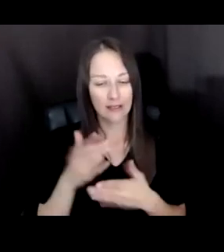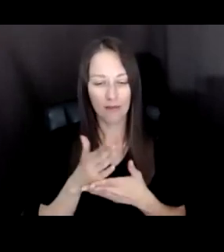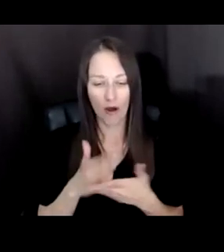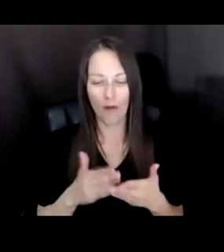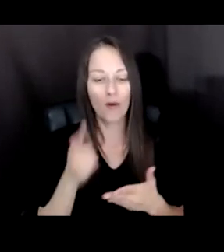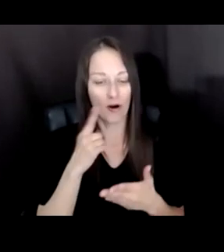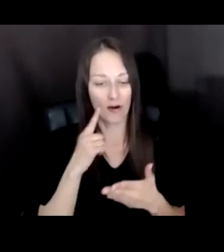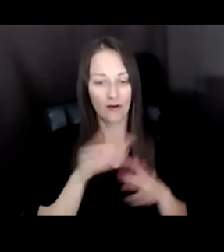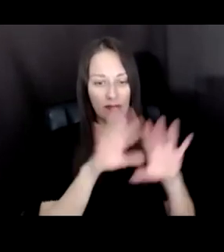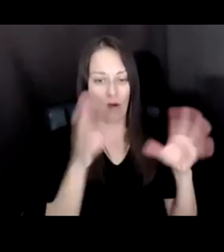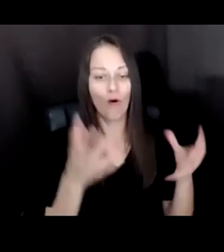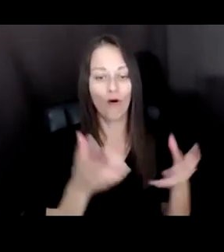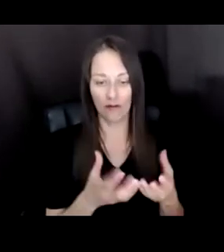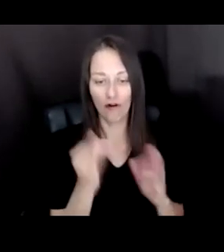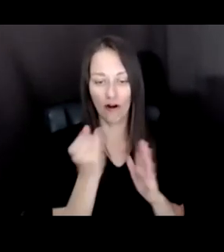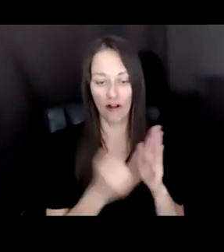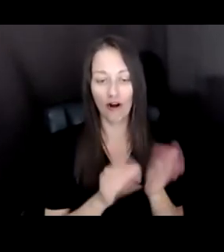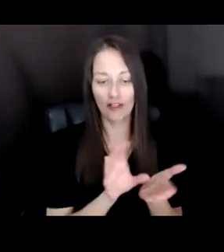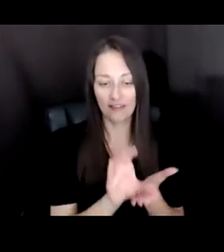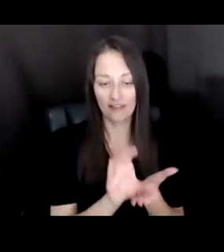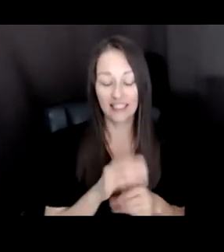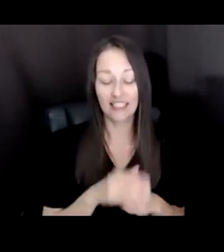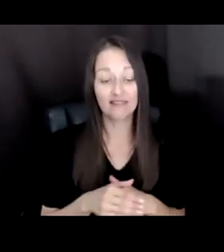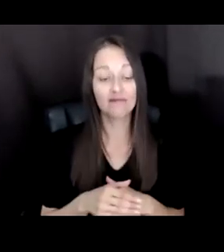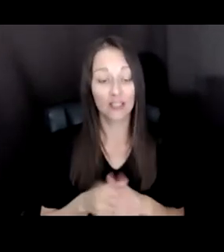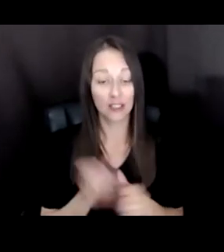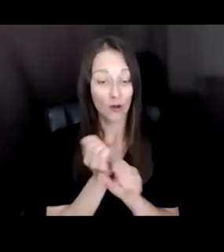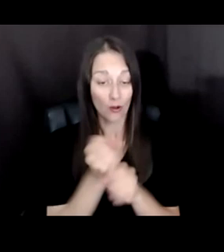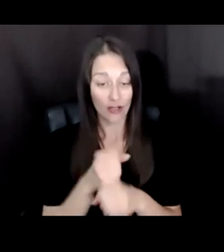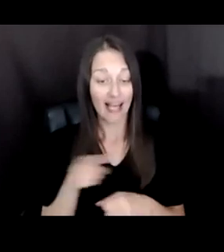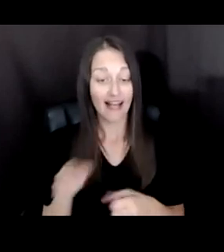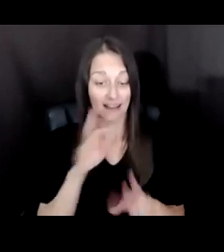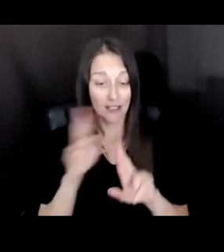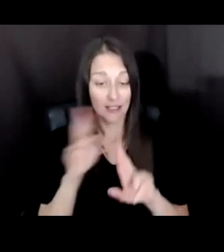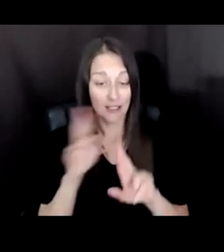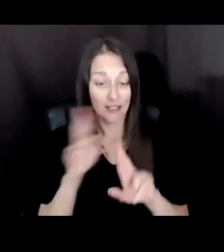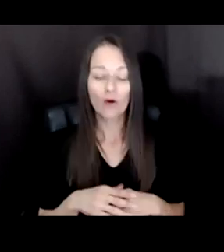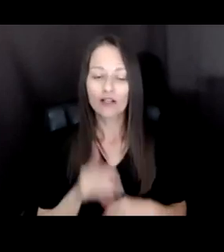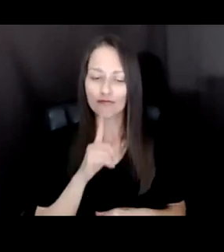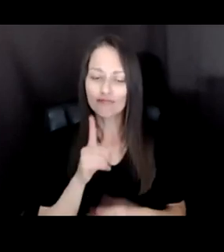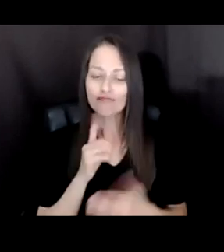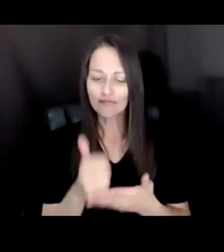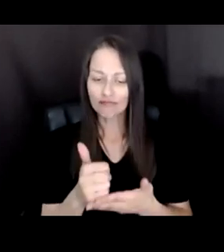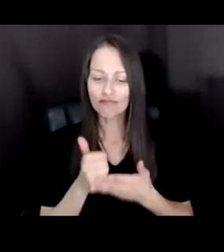SO THE PROCESS OF PRODUCING THIS REPORT HAS REALLY HELPED US TO BETTER UNDERSTAND THAT